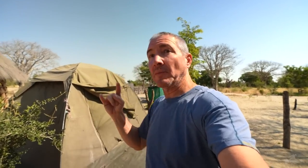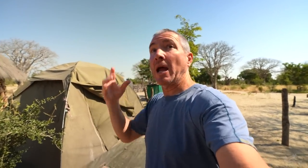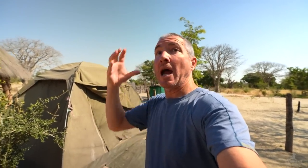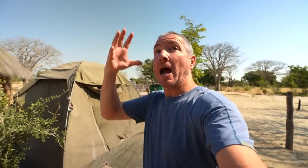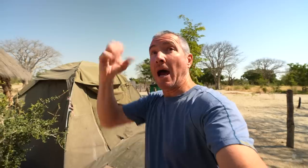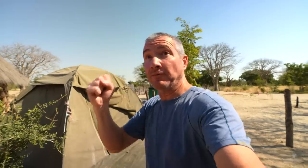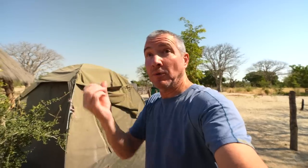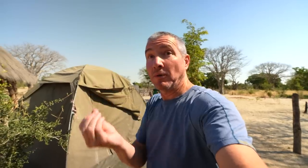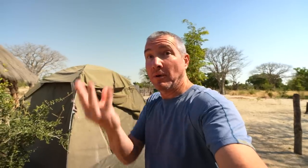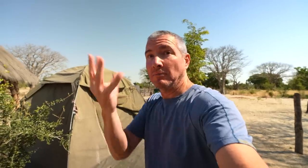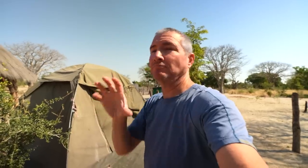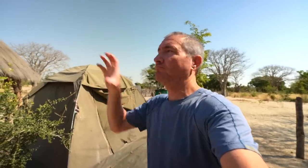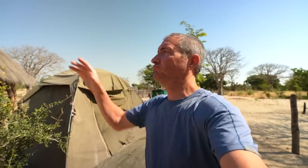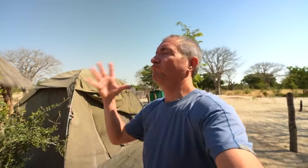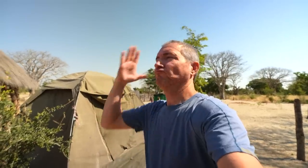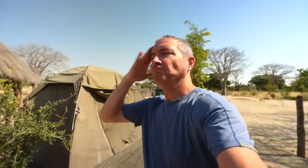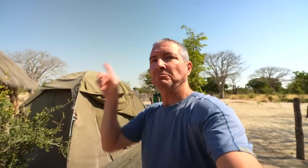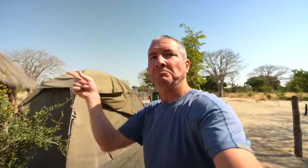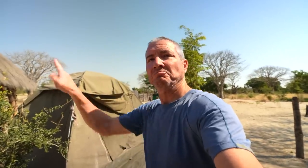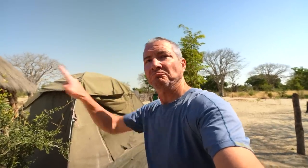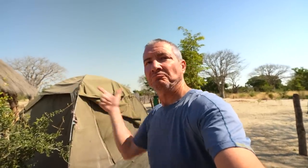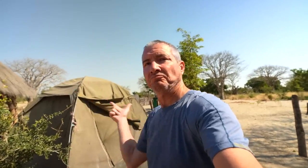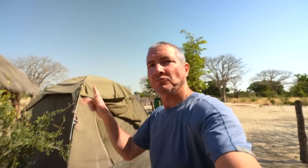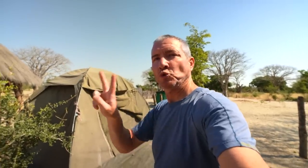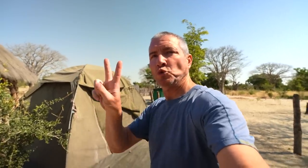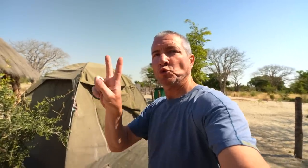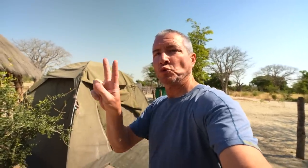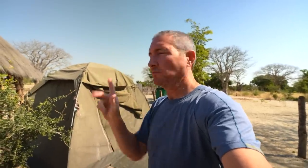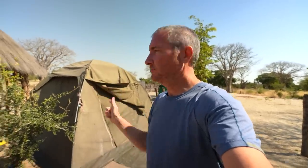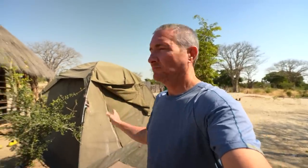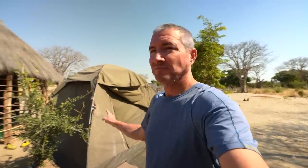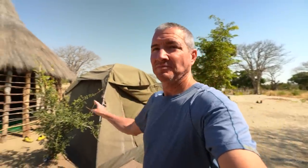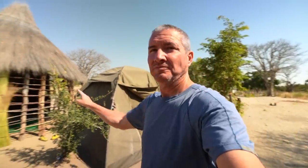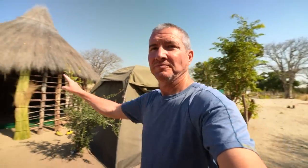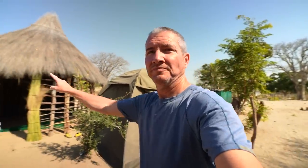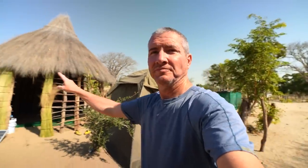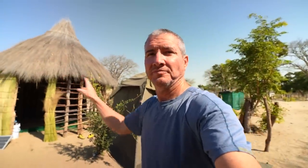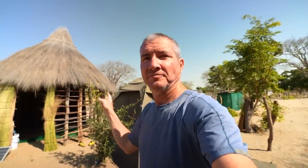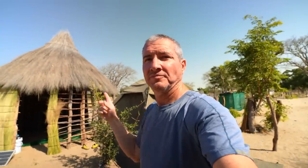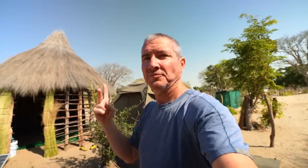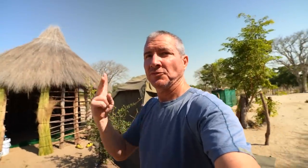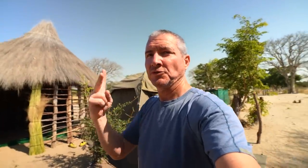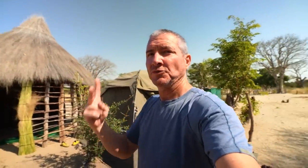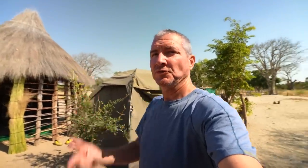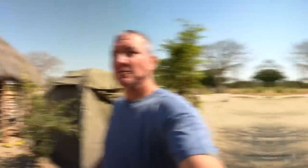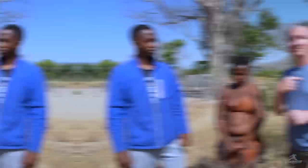So for every hut there is also a supplied tent.